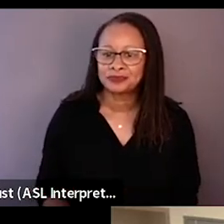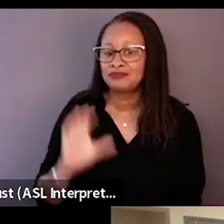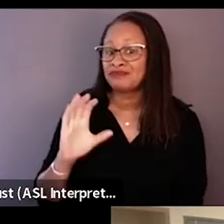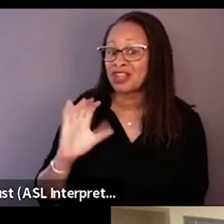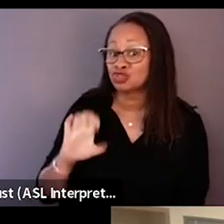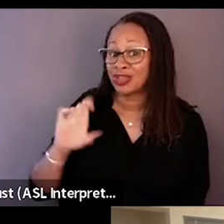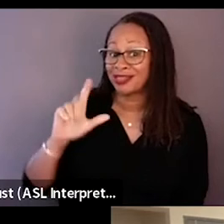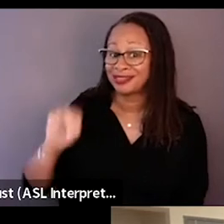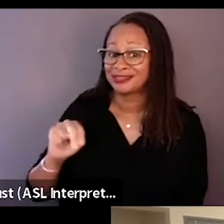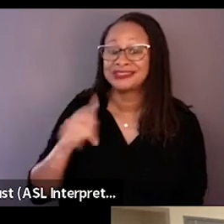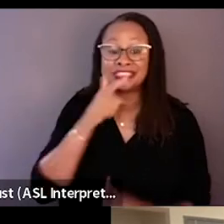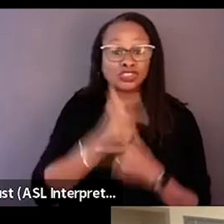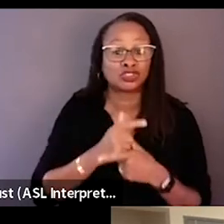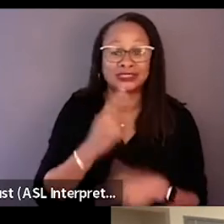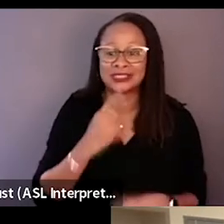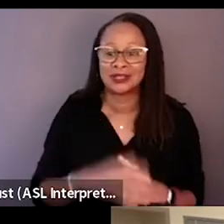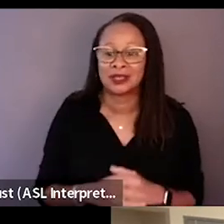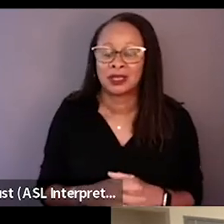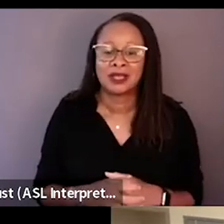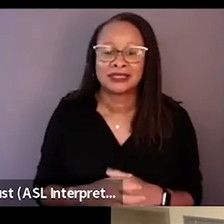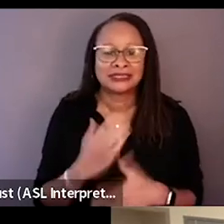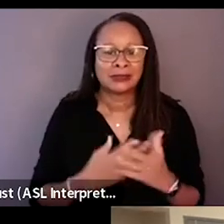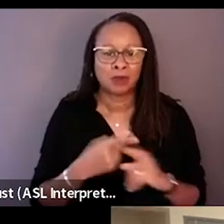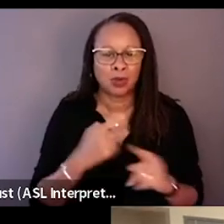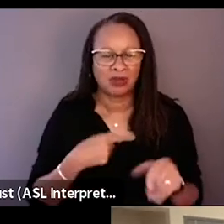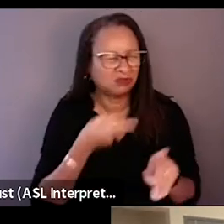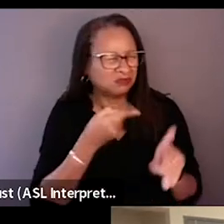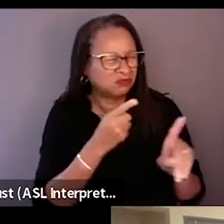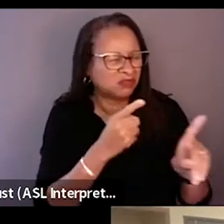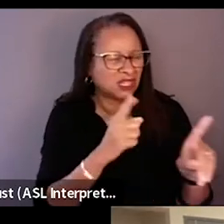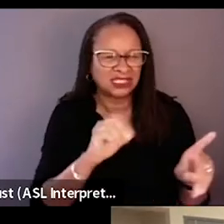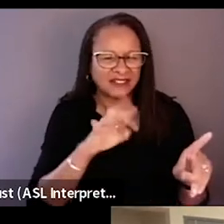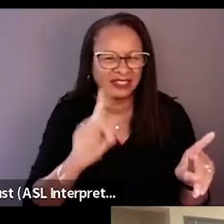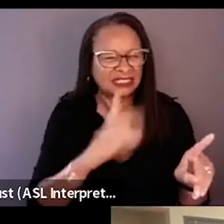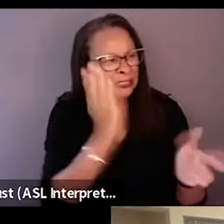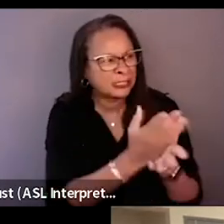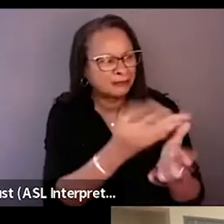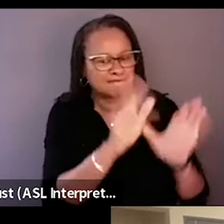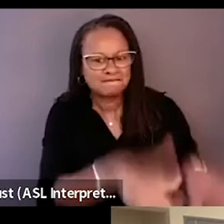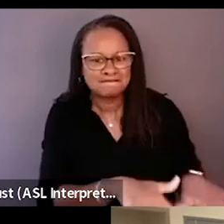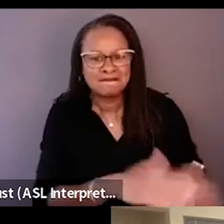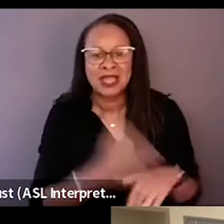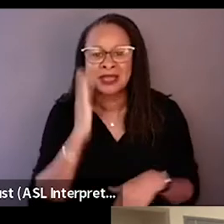I think at some point we've all threatened David and you know, at one point to put the camera down. I know that my dad may have threatened